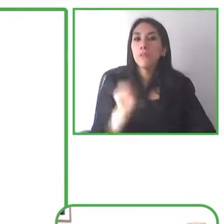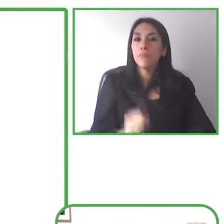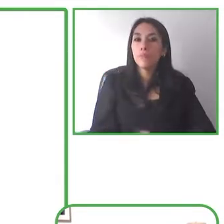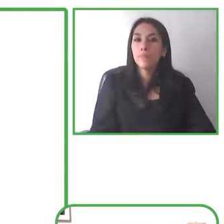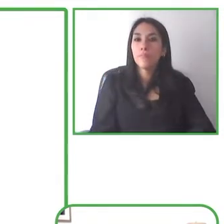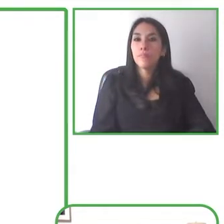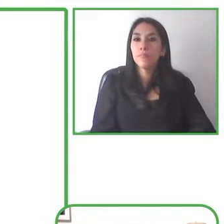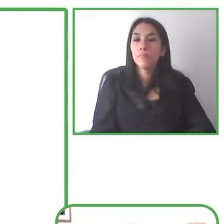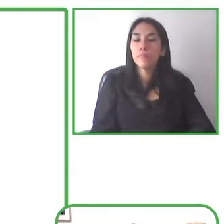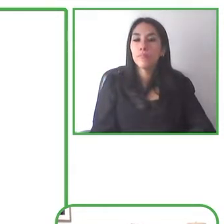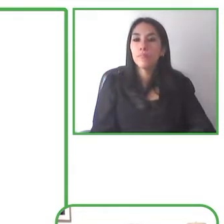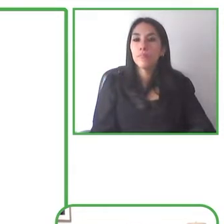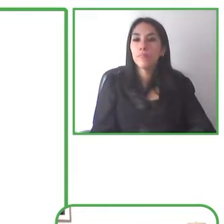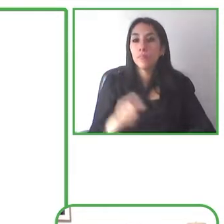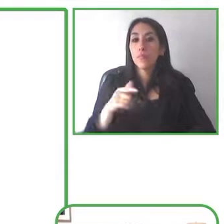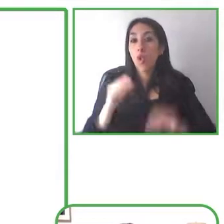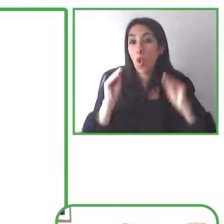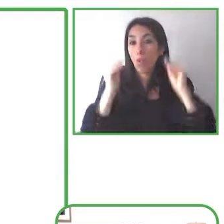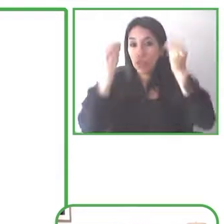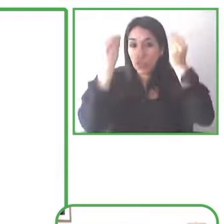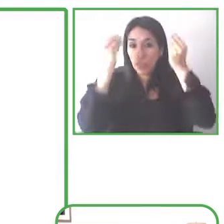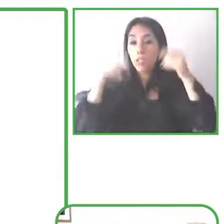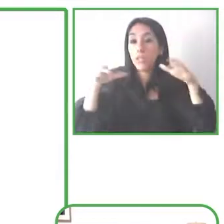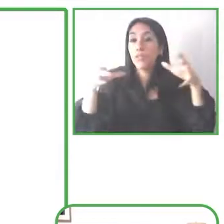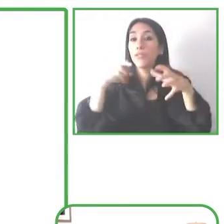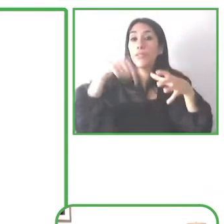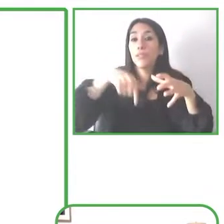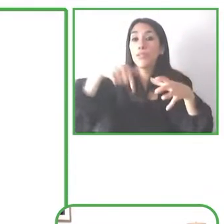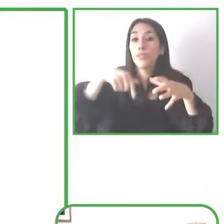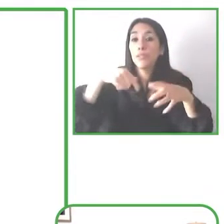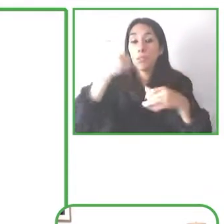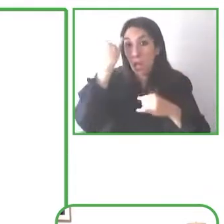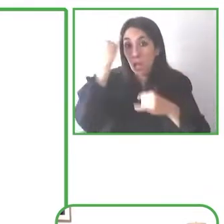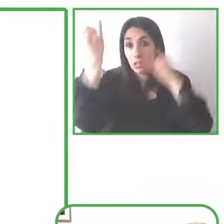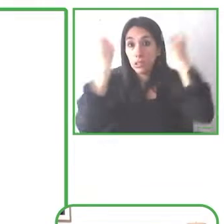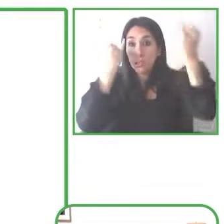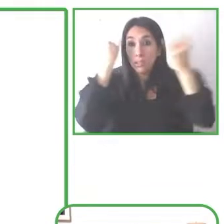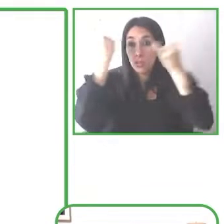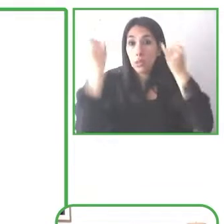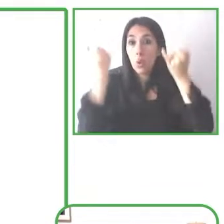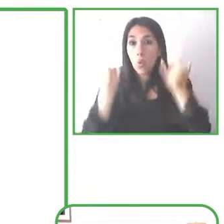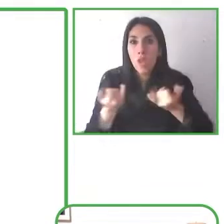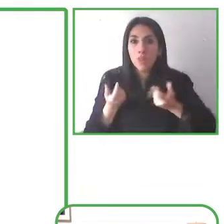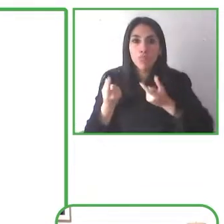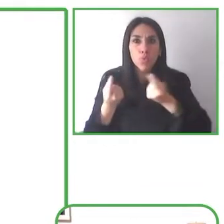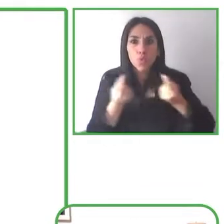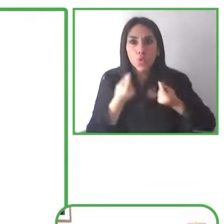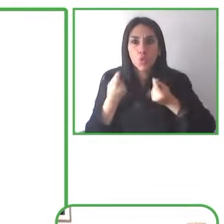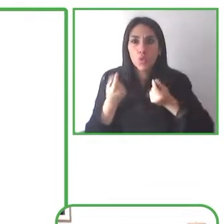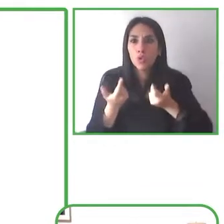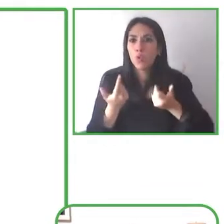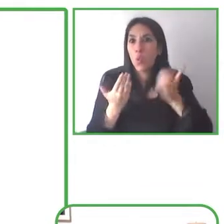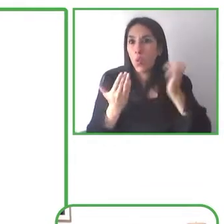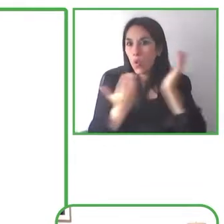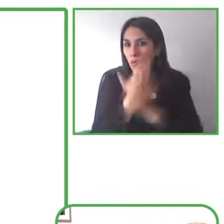So a few other product innovations to mention, so next up users with more severe